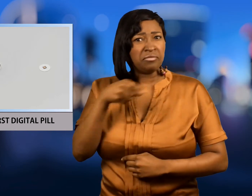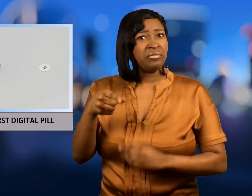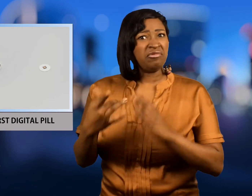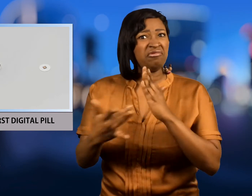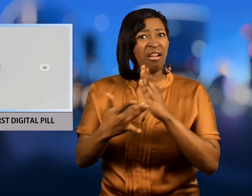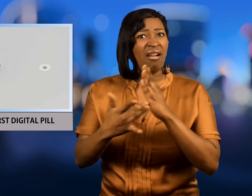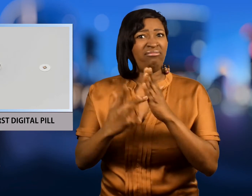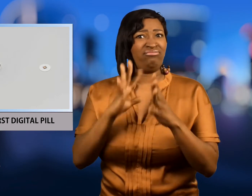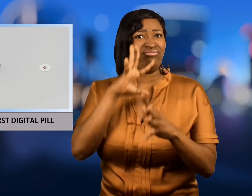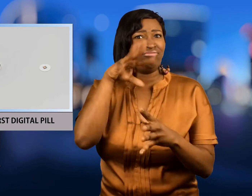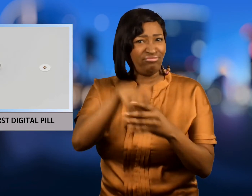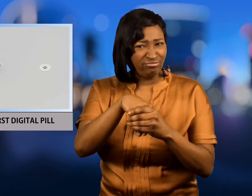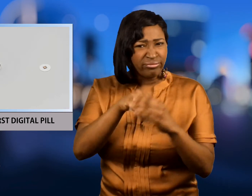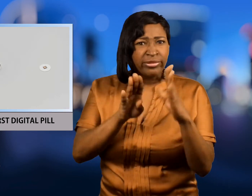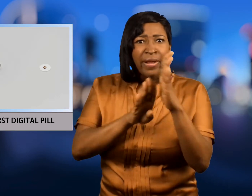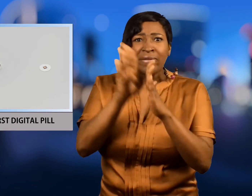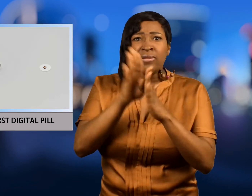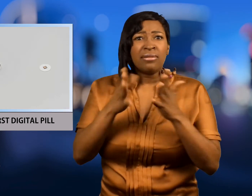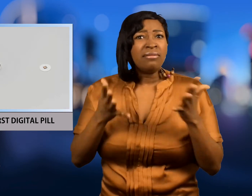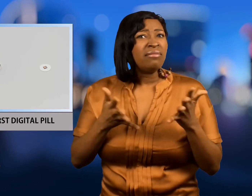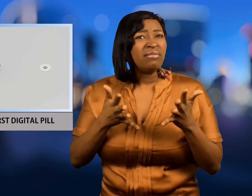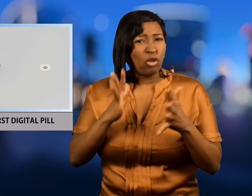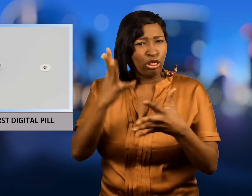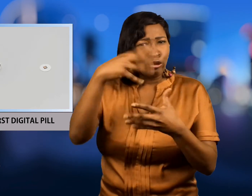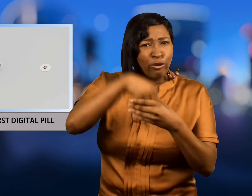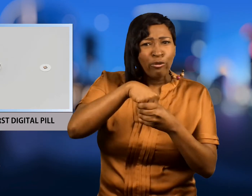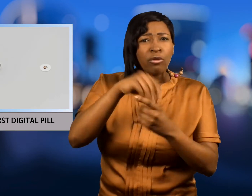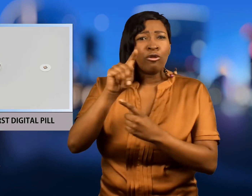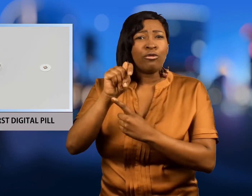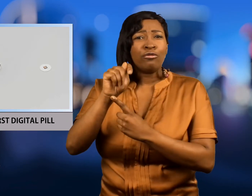The pill has a built-in tracking